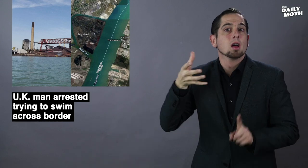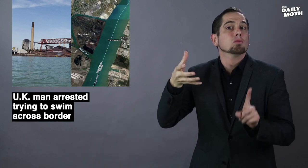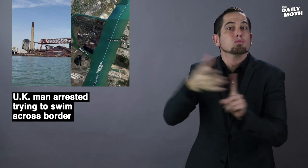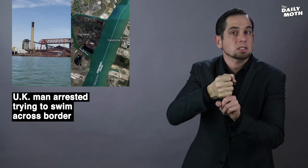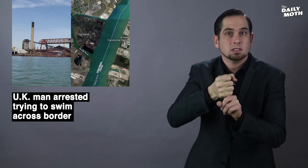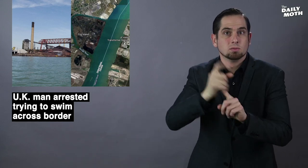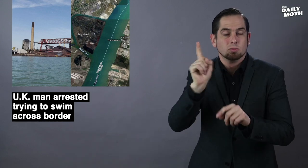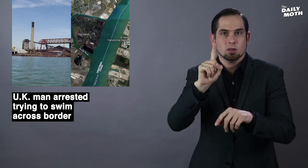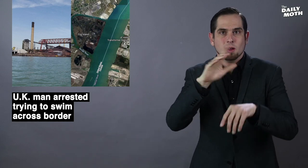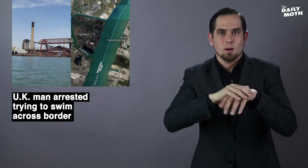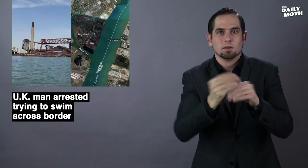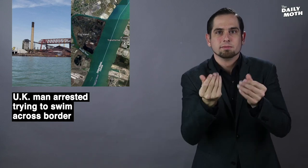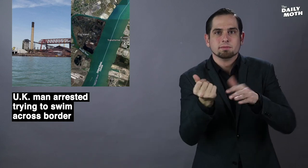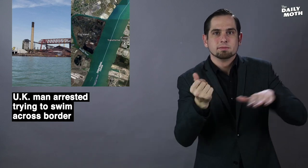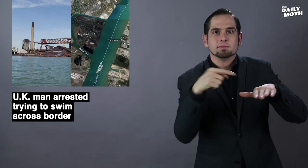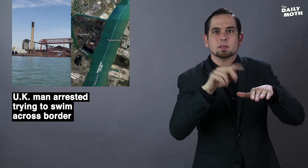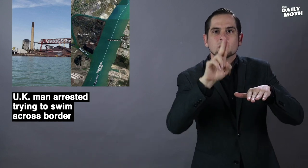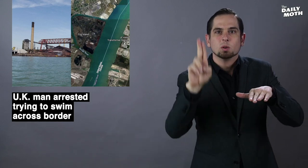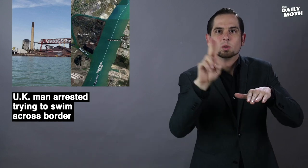he was arrested on the premises of